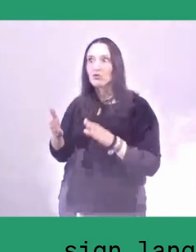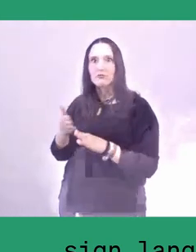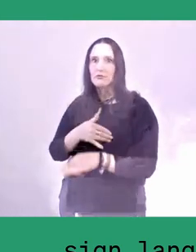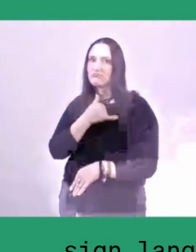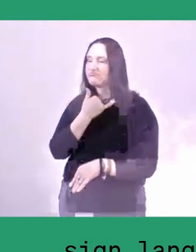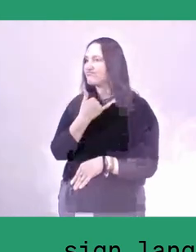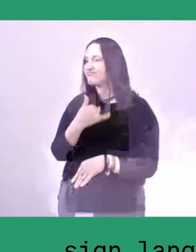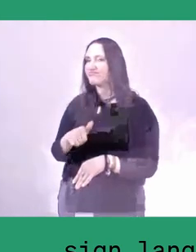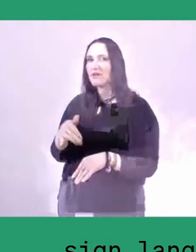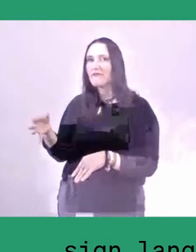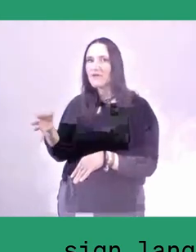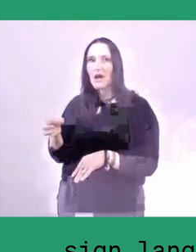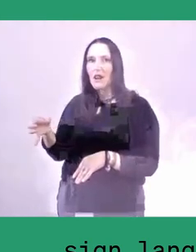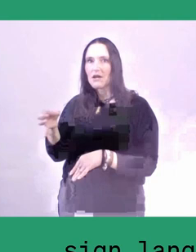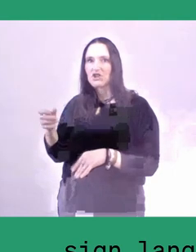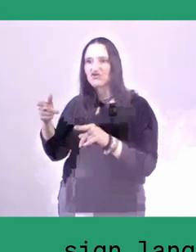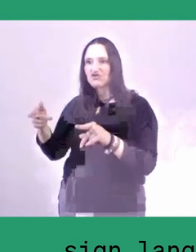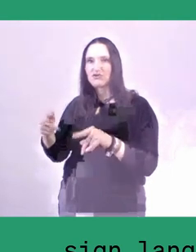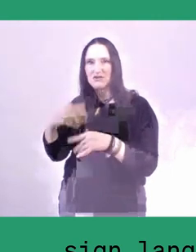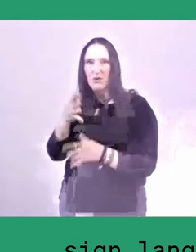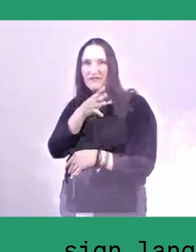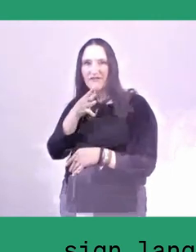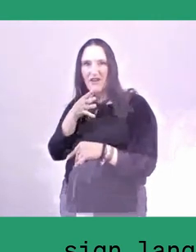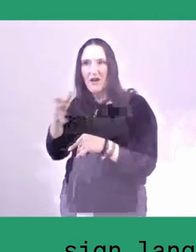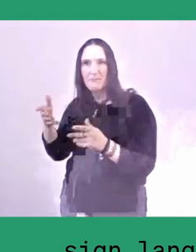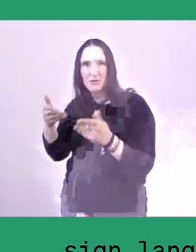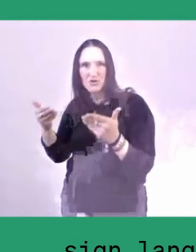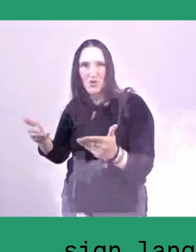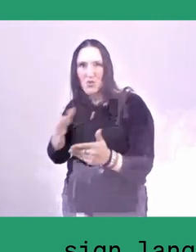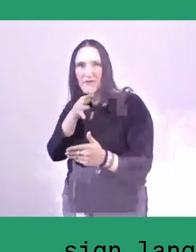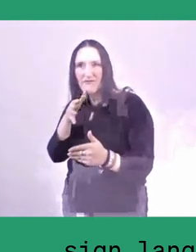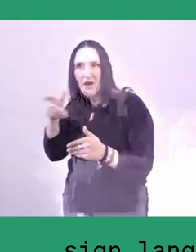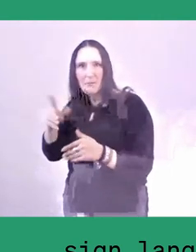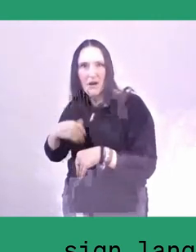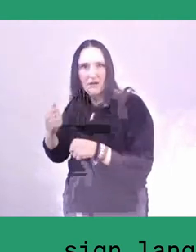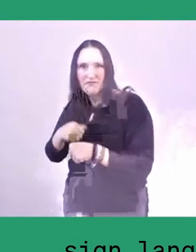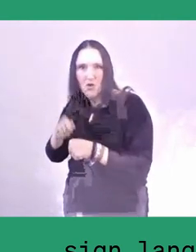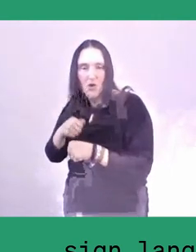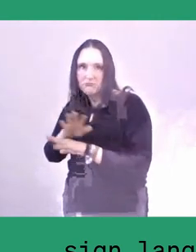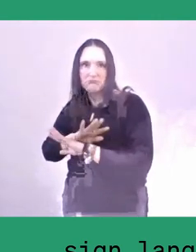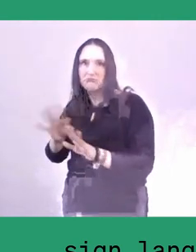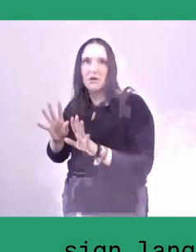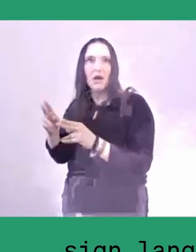or working as a farmer. They consider the traditional culture and also the ethnic language